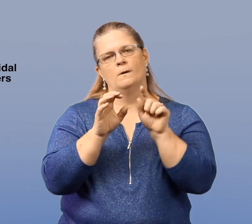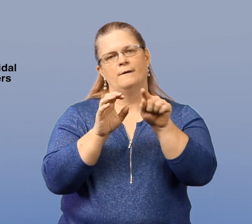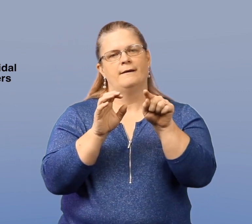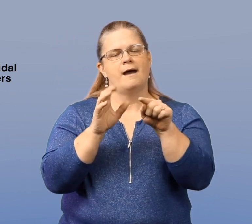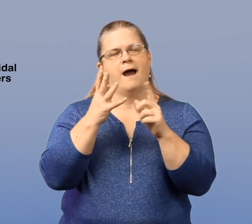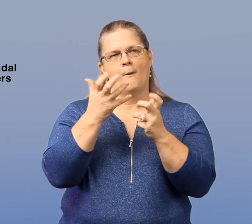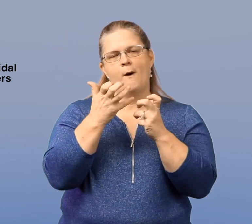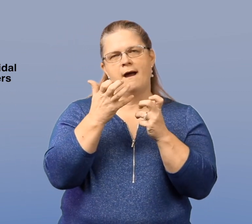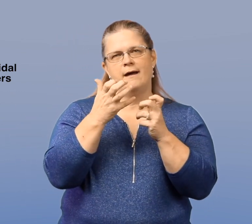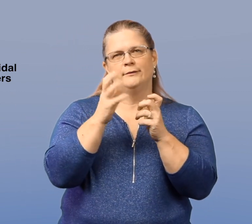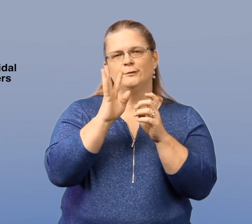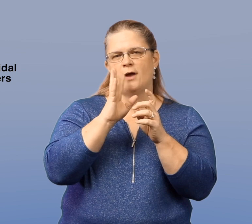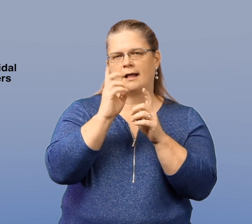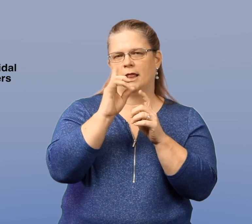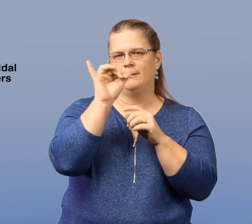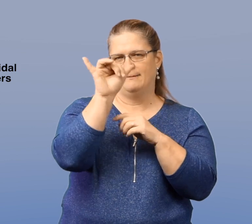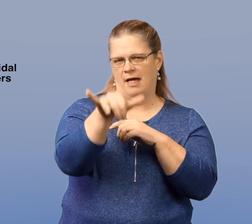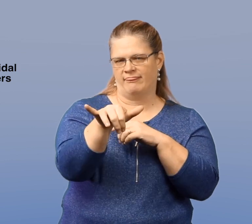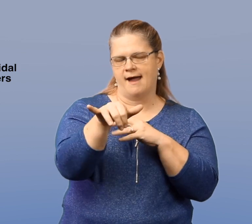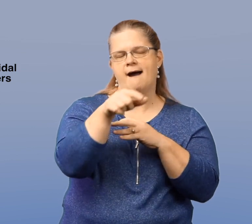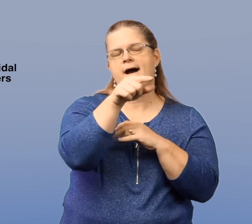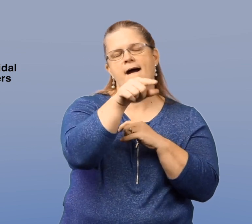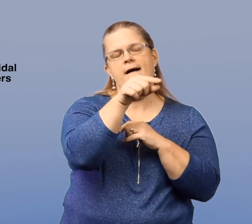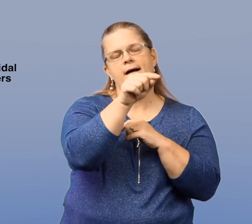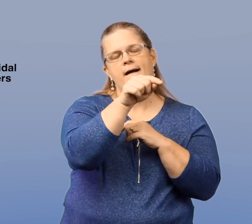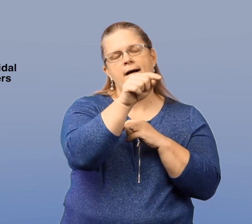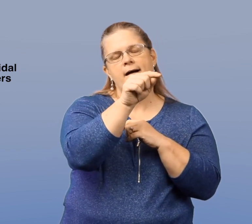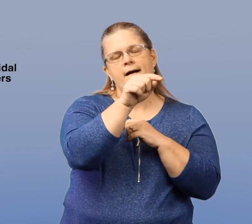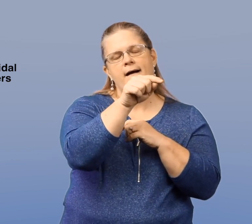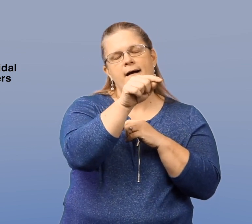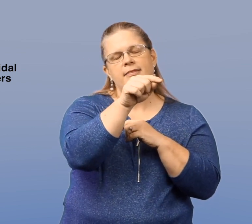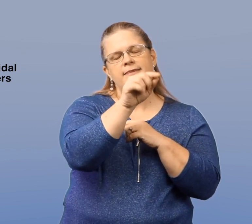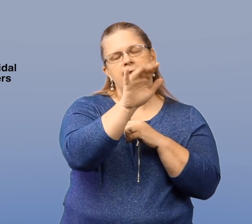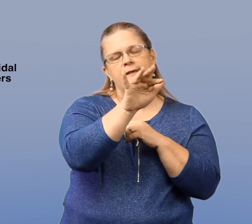I do want to talk a little bit about that.